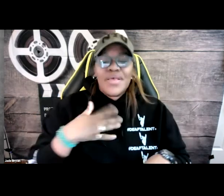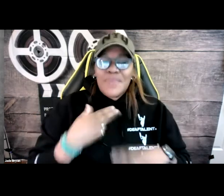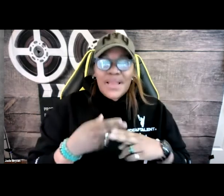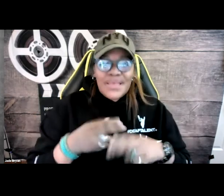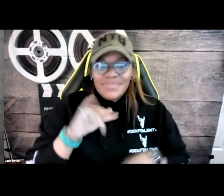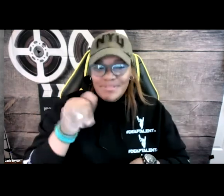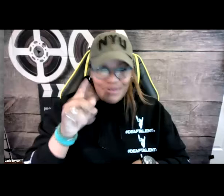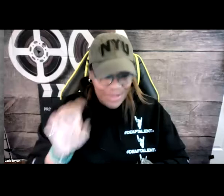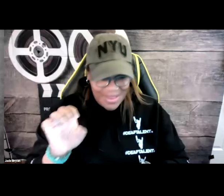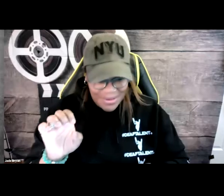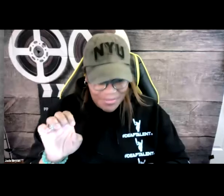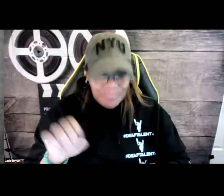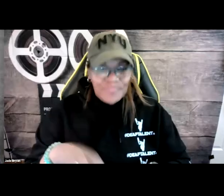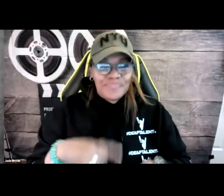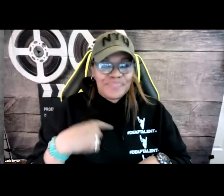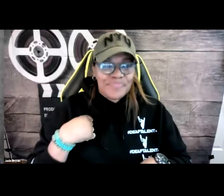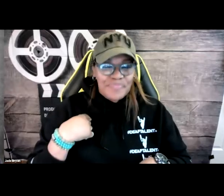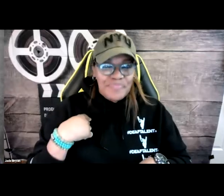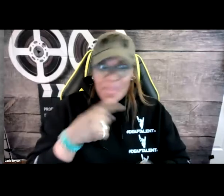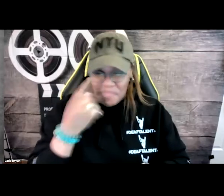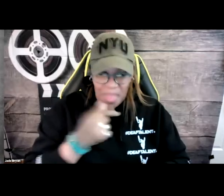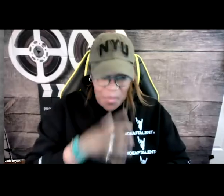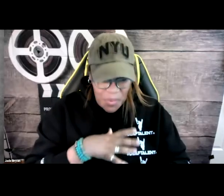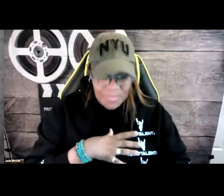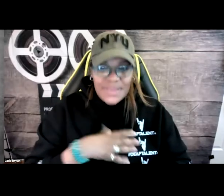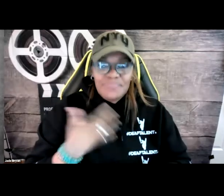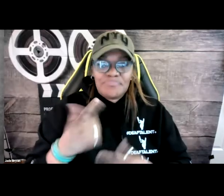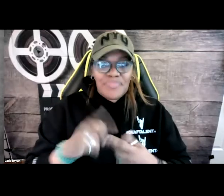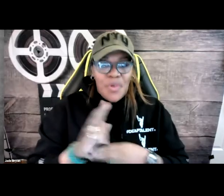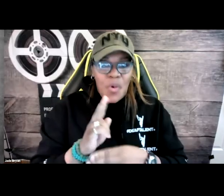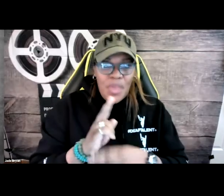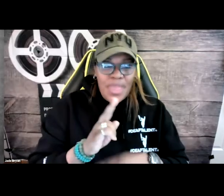Okay, I’ll just go ahead. My name is Jade. I'm a black female.